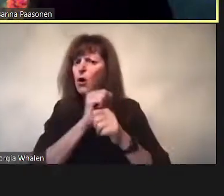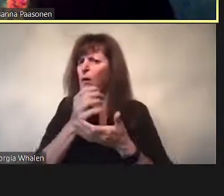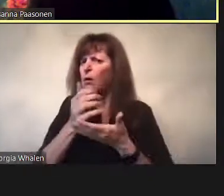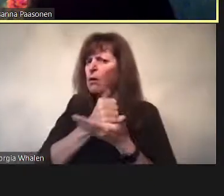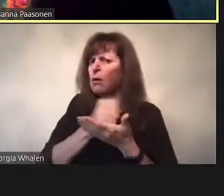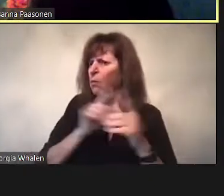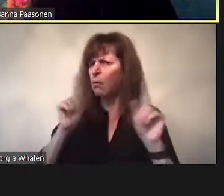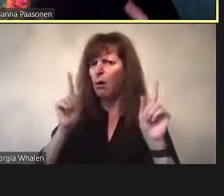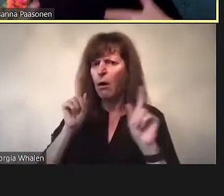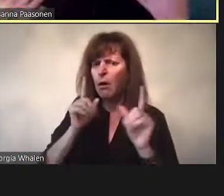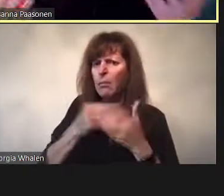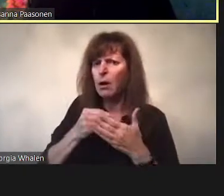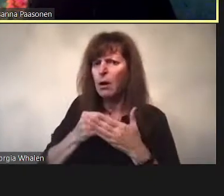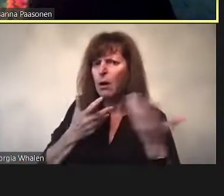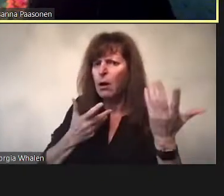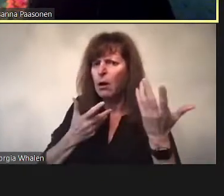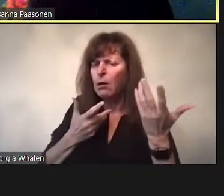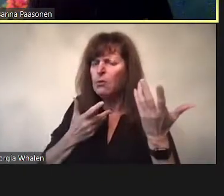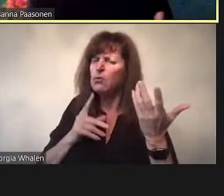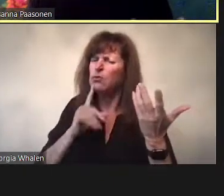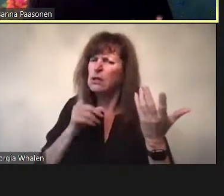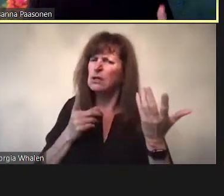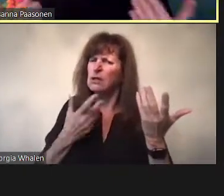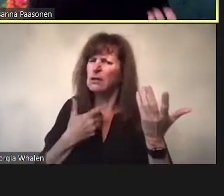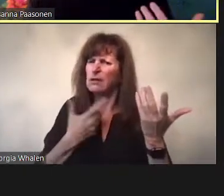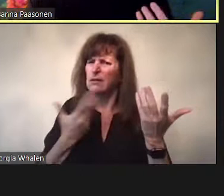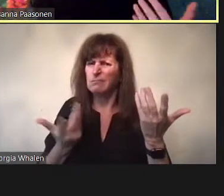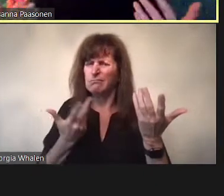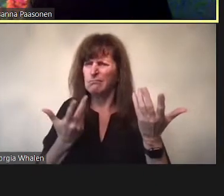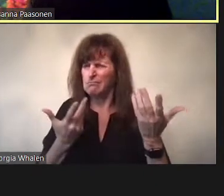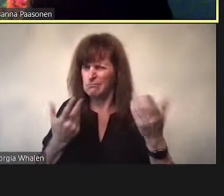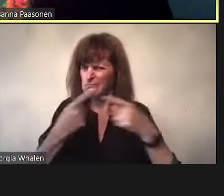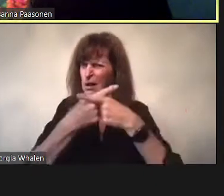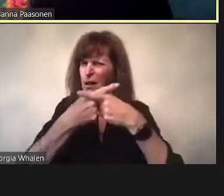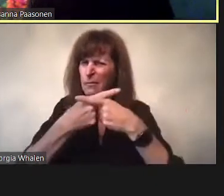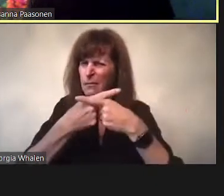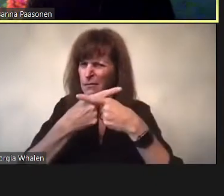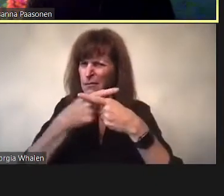If you can’t pay with something like a credit card,